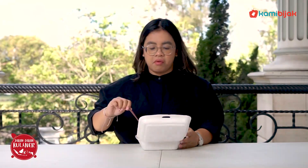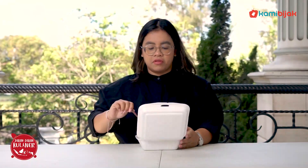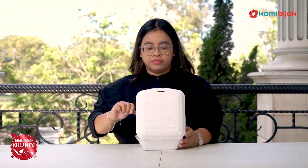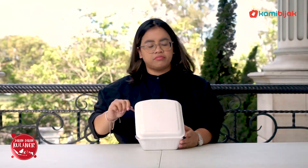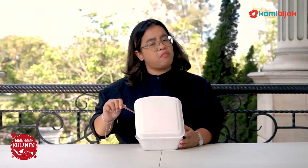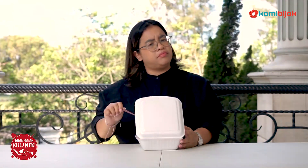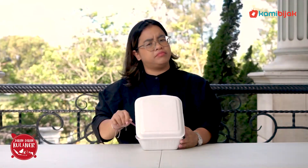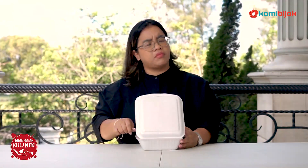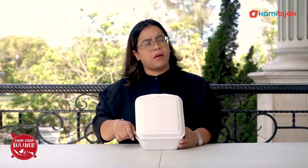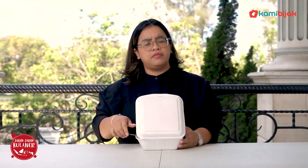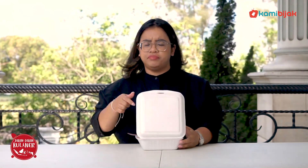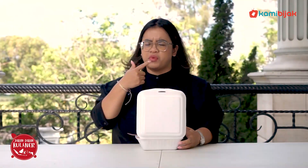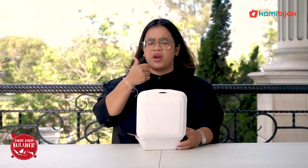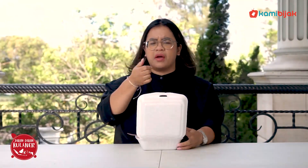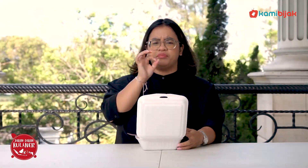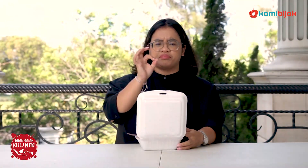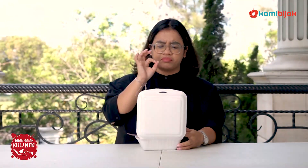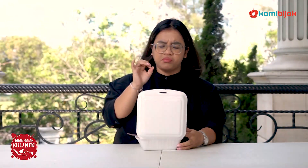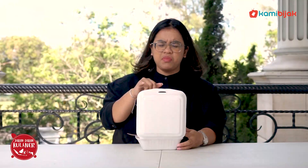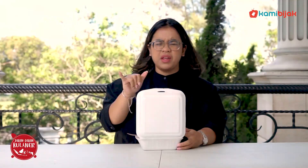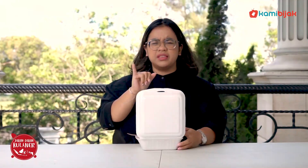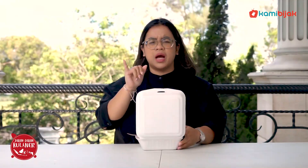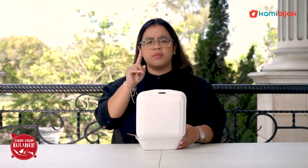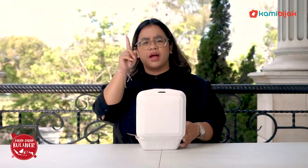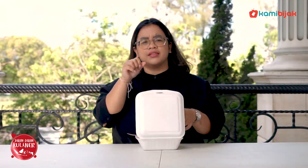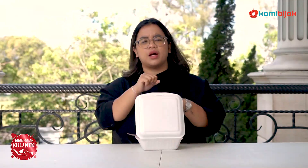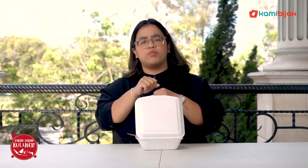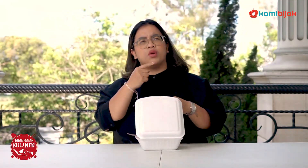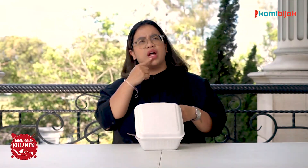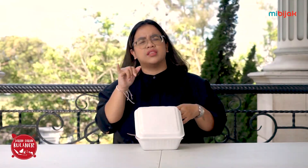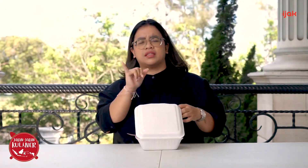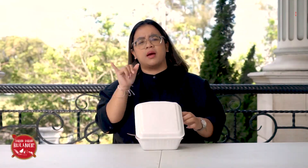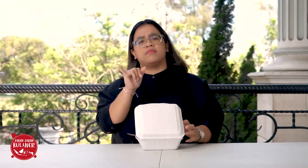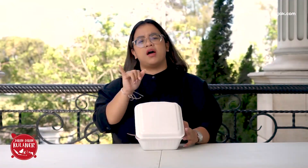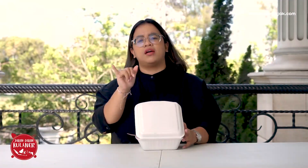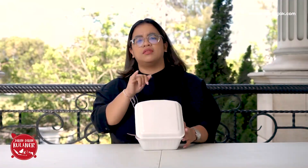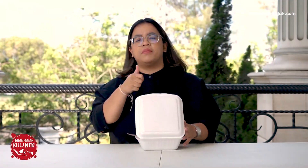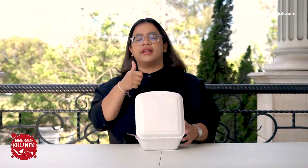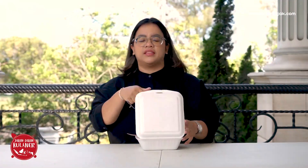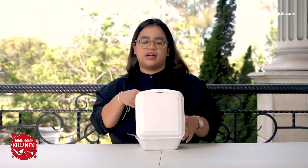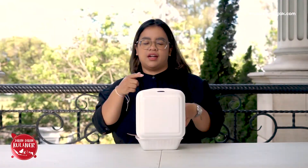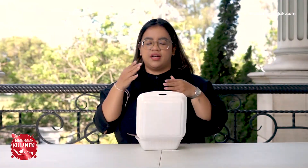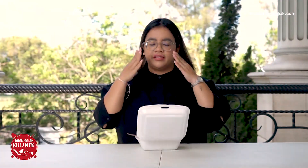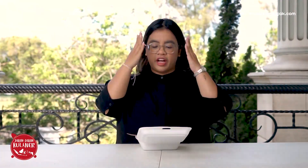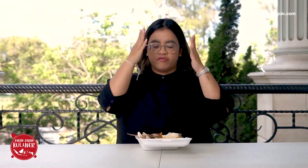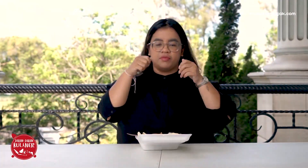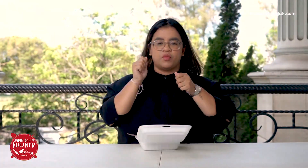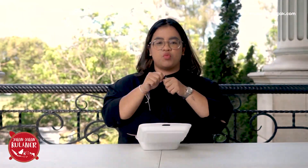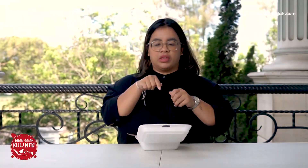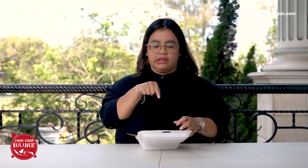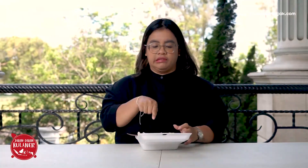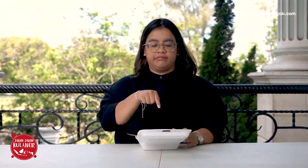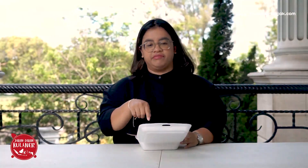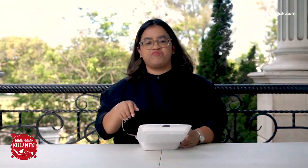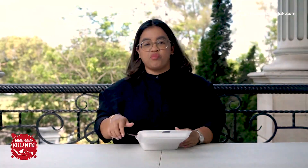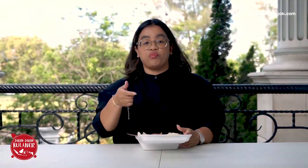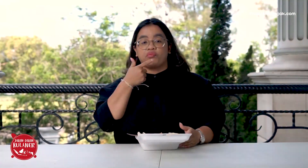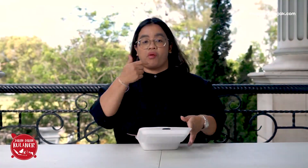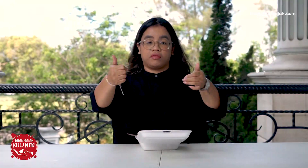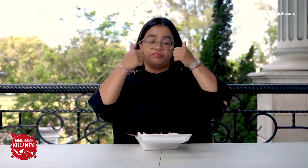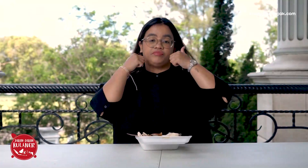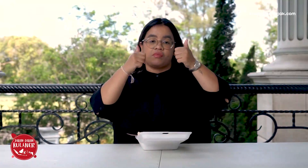In terms of taste, it's also delicious, it tastes similar to mine try it in Singapore, it's only natural that the chef from Türkiye made it.